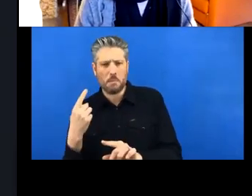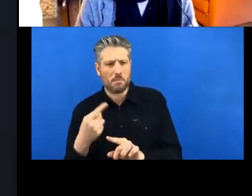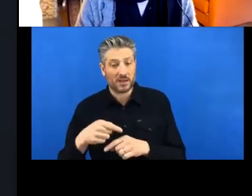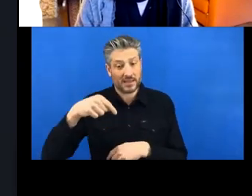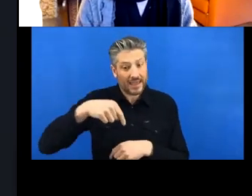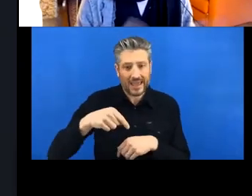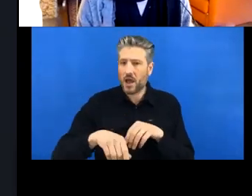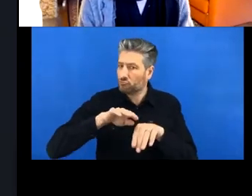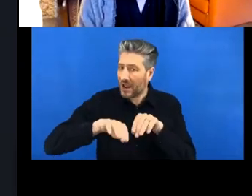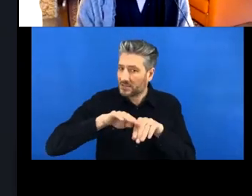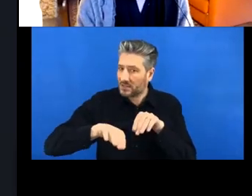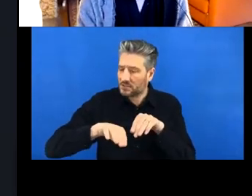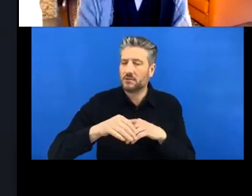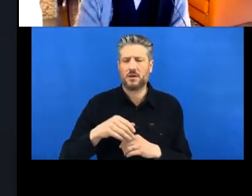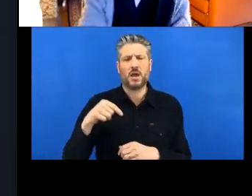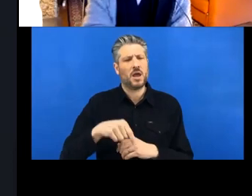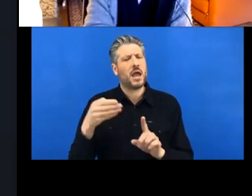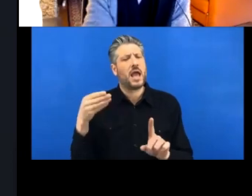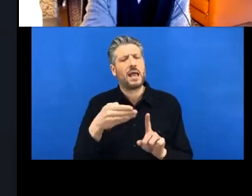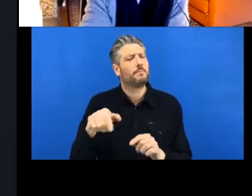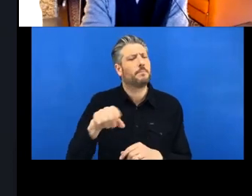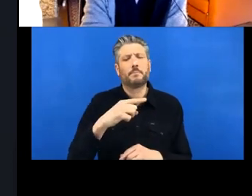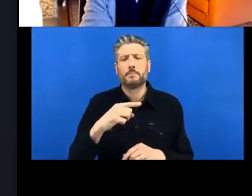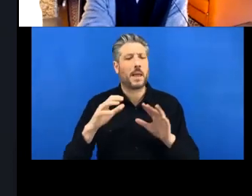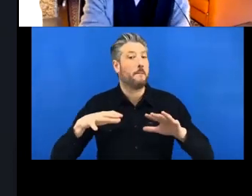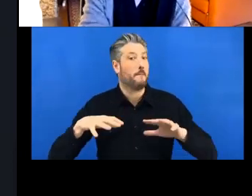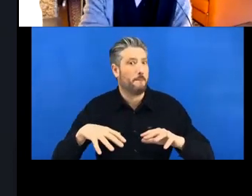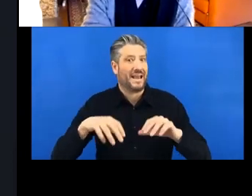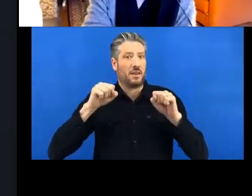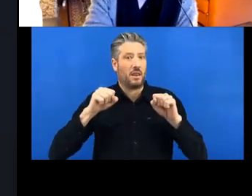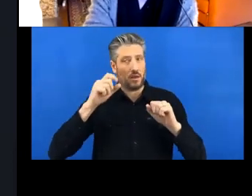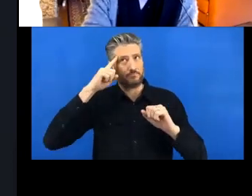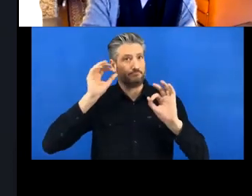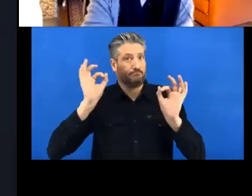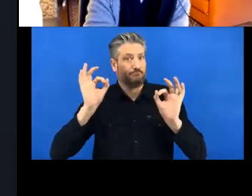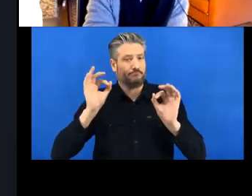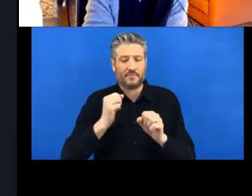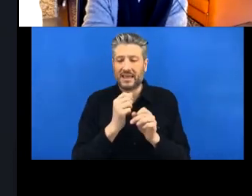So if you've got some Git experience, this might be all a bit obvious. So first we're going to practice it